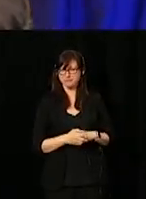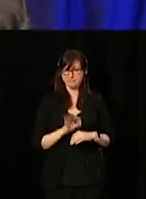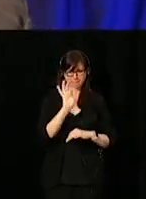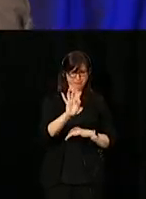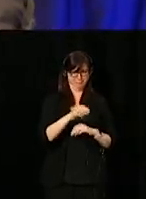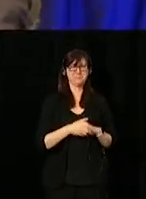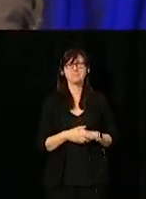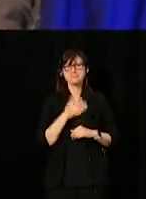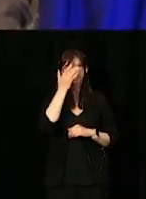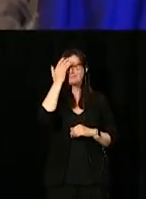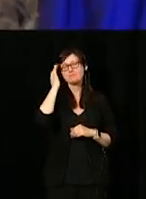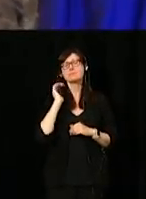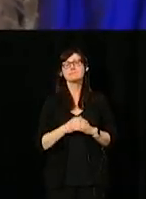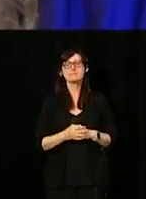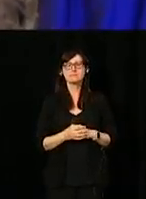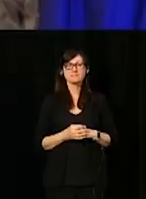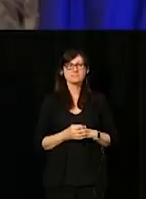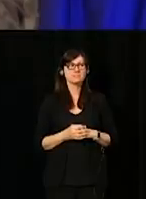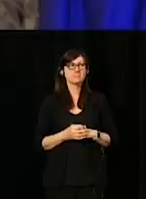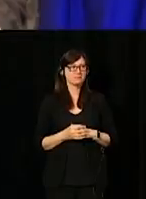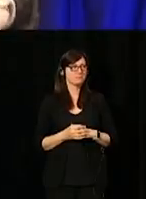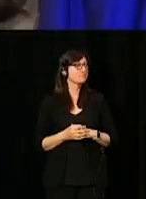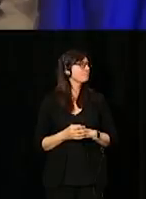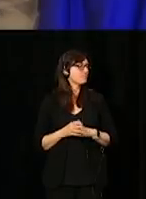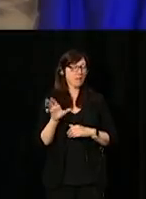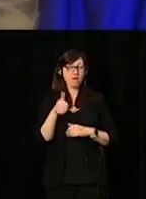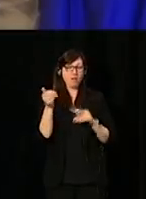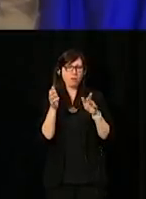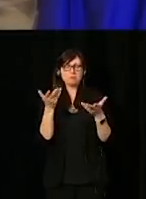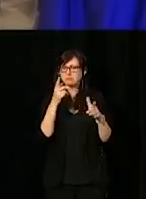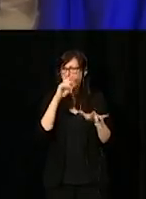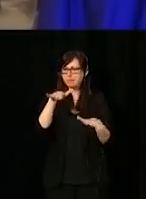OK. Perfect. So, the other thing, I'd like to ask for your help today.